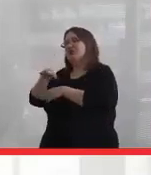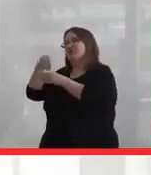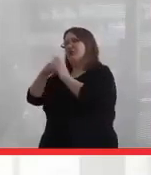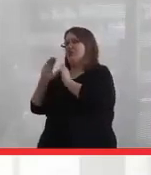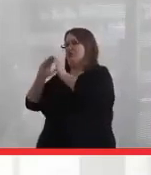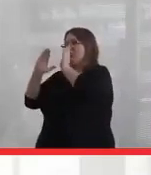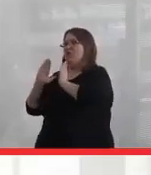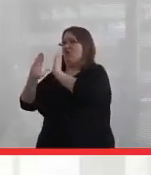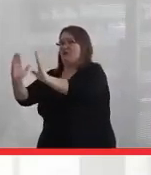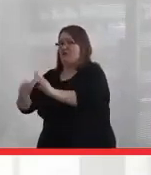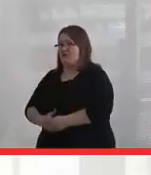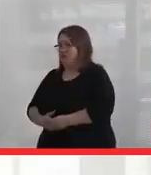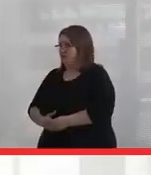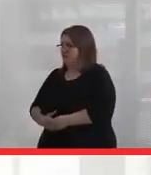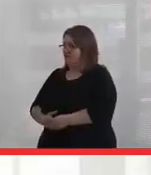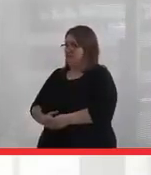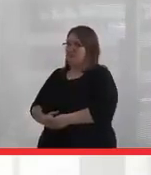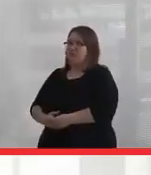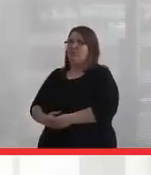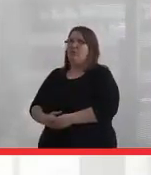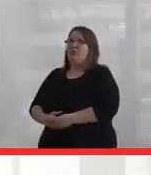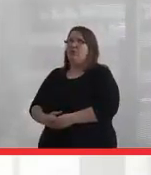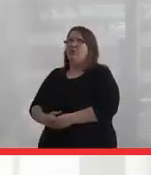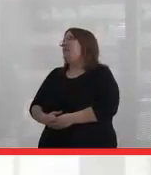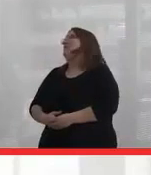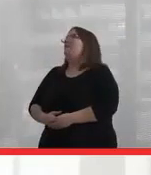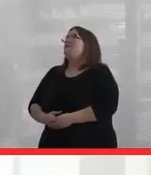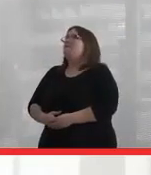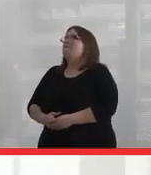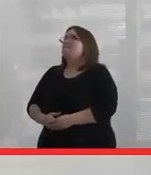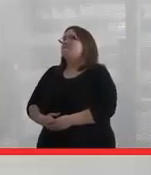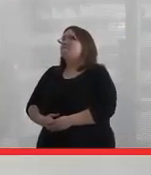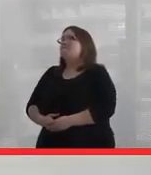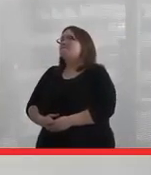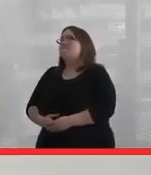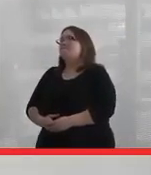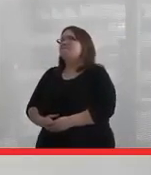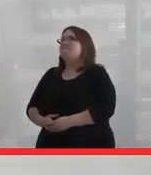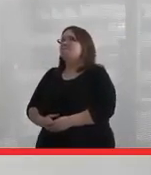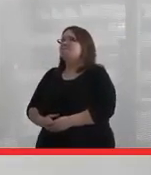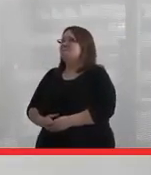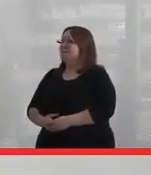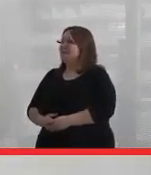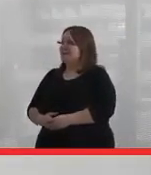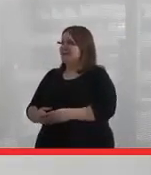And it was very-- it's kind of cutting edge, I think.